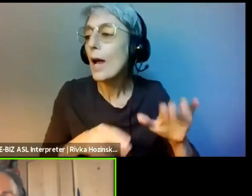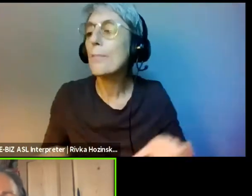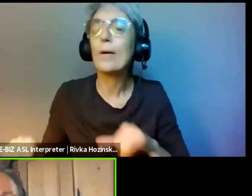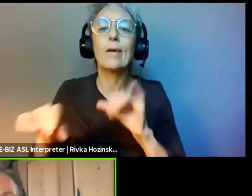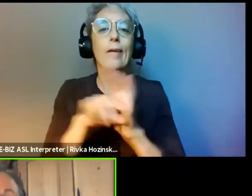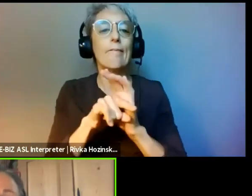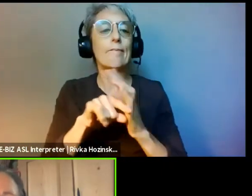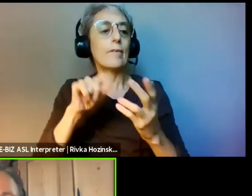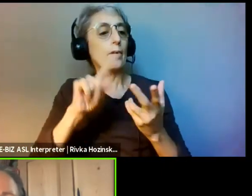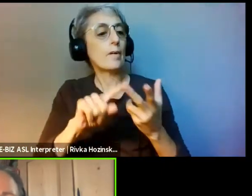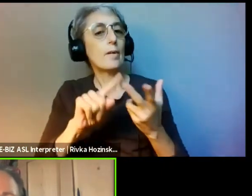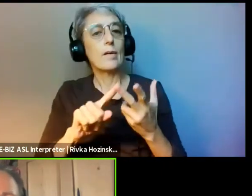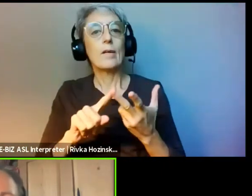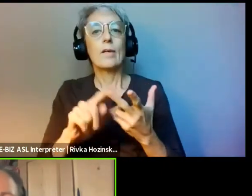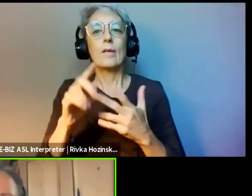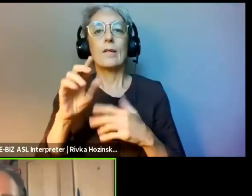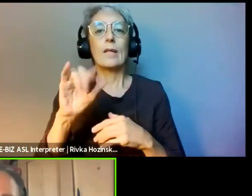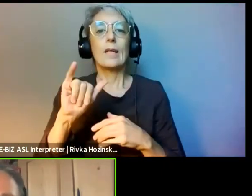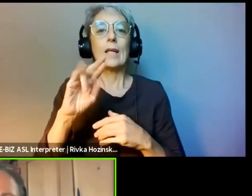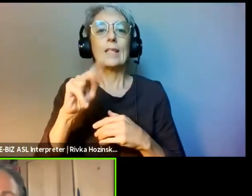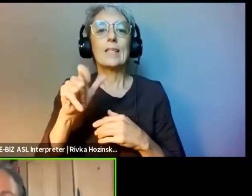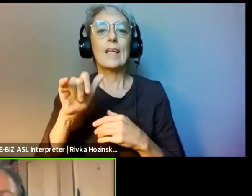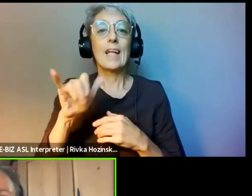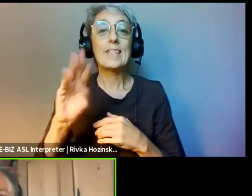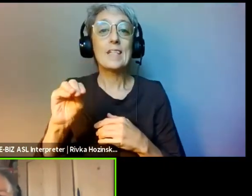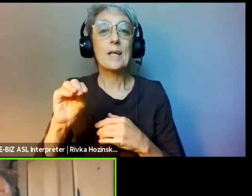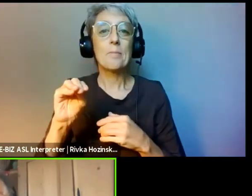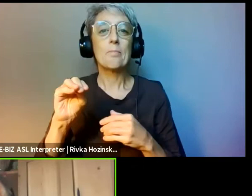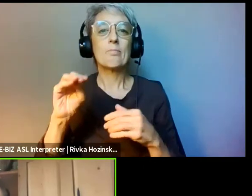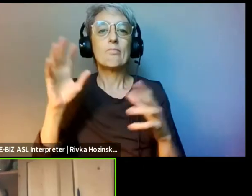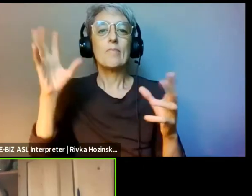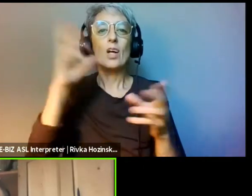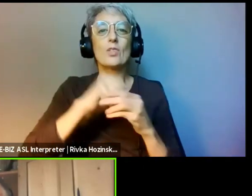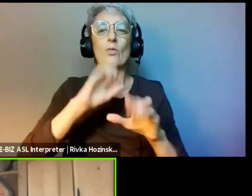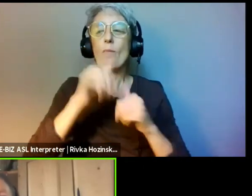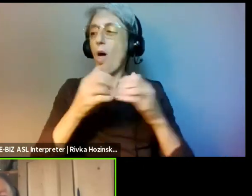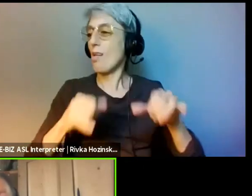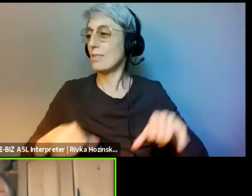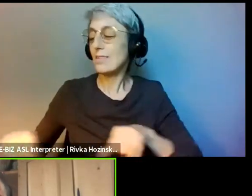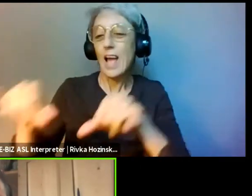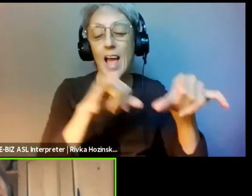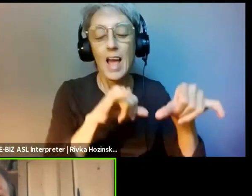Please forgive me and my ancestors who have taken without permission,